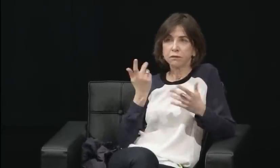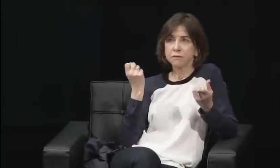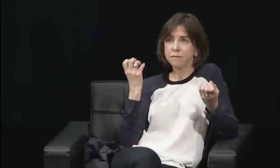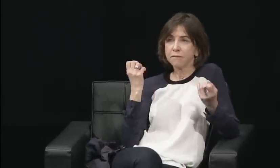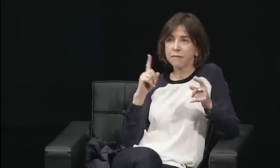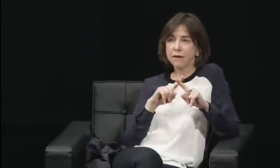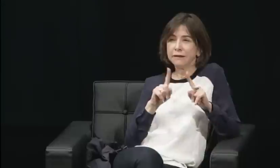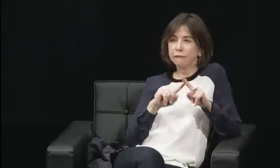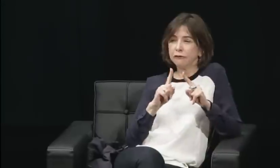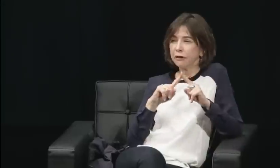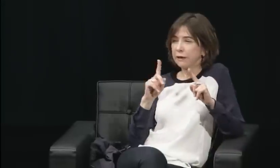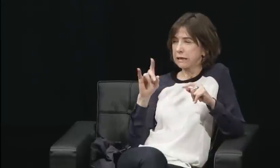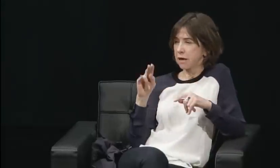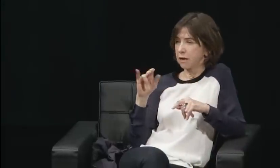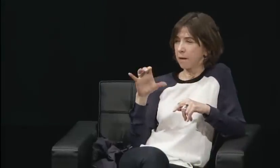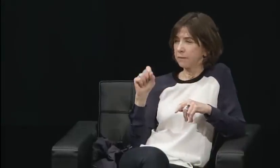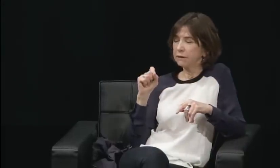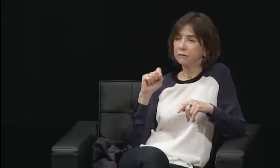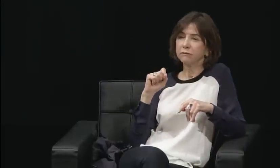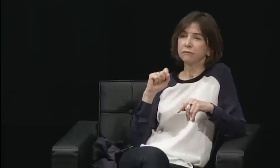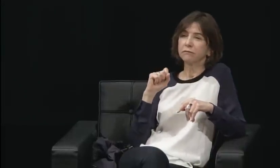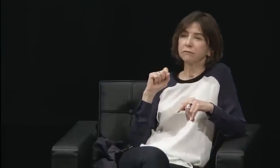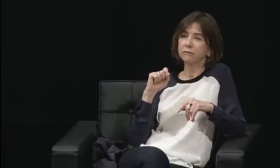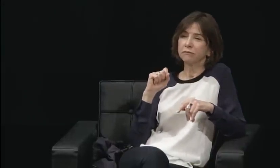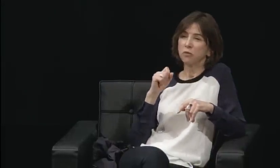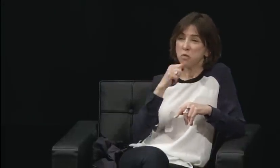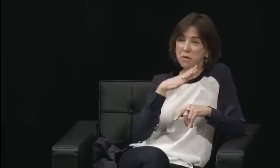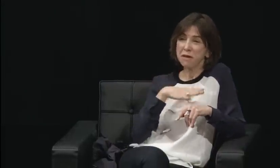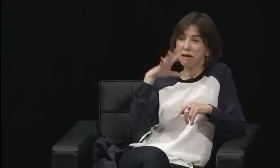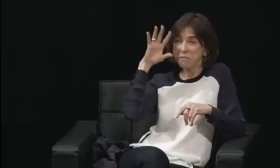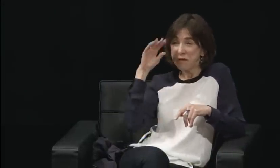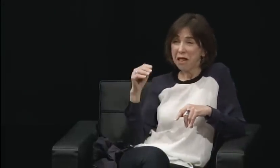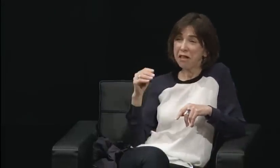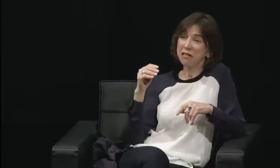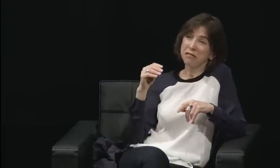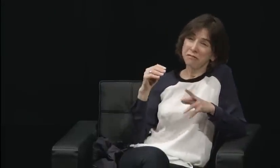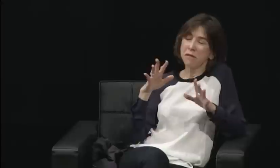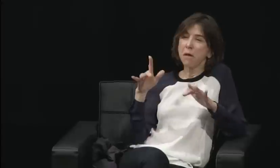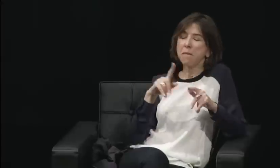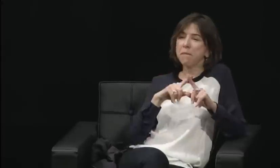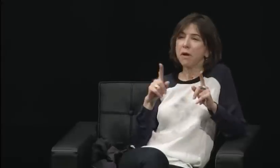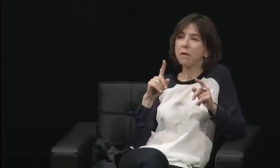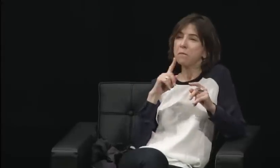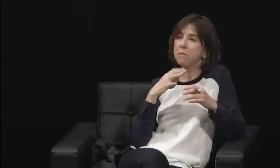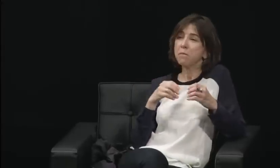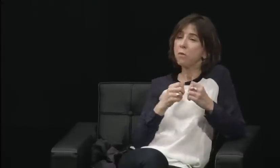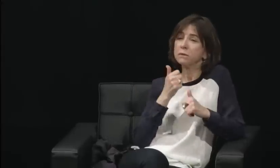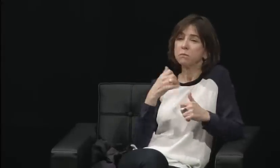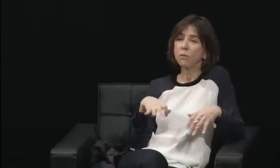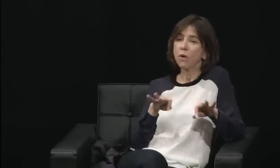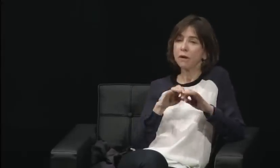That interview with Marlee Matlin when she was arguing with -- I forget it, what was the guy's name?